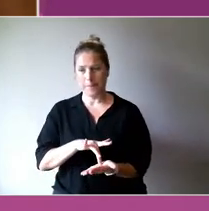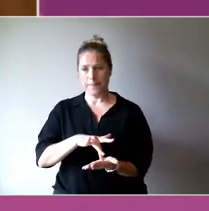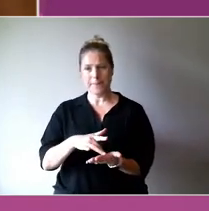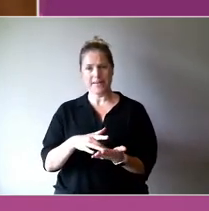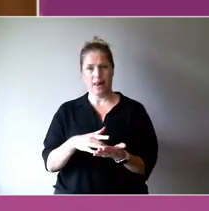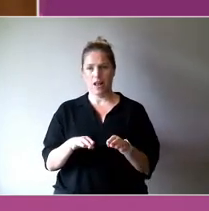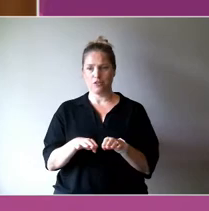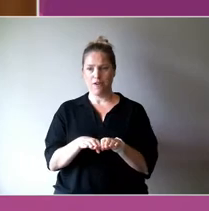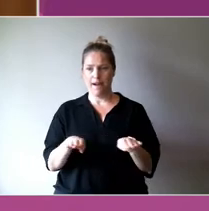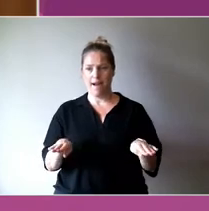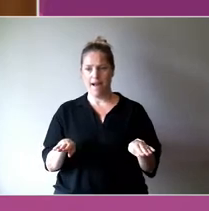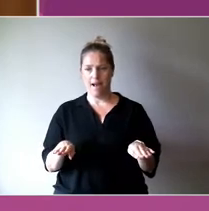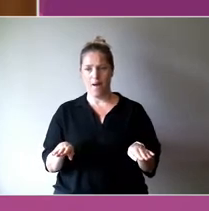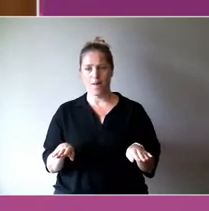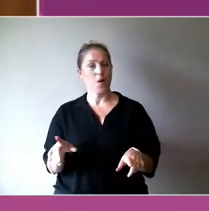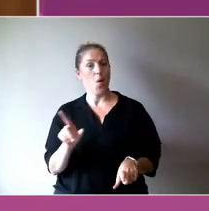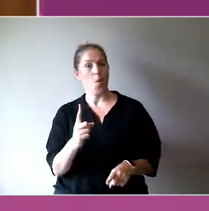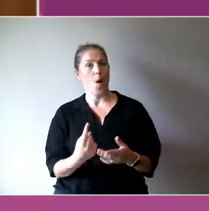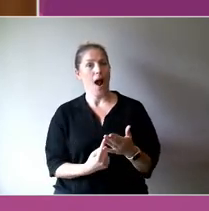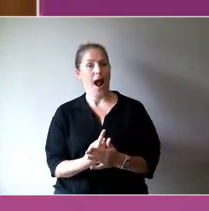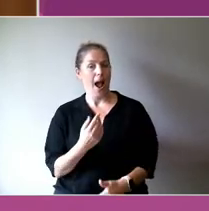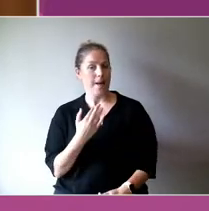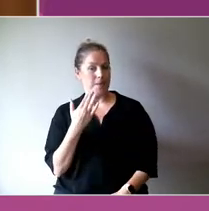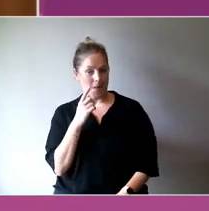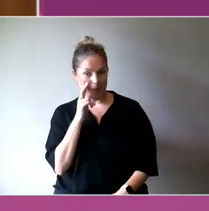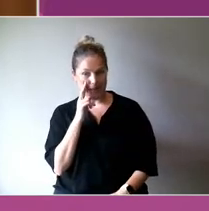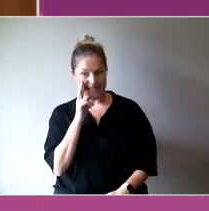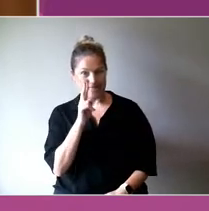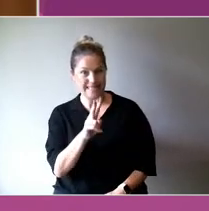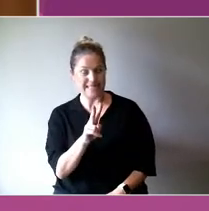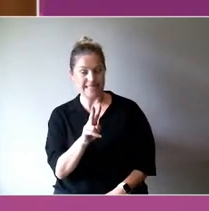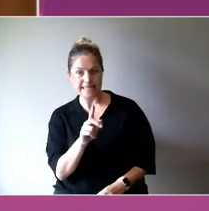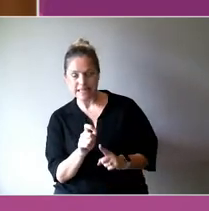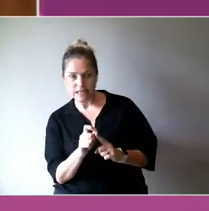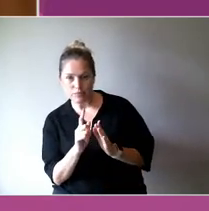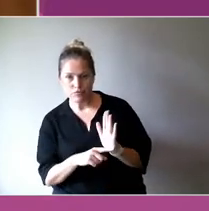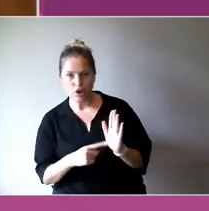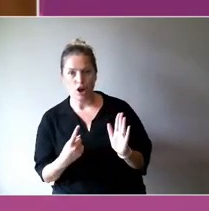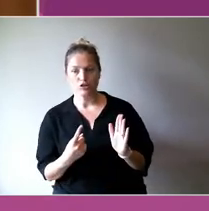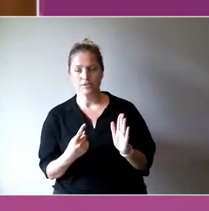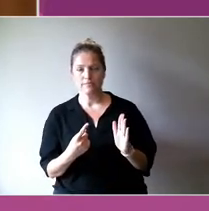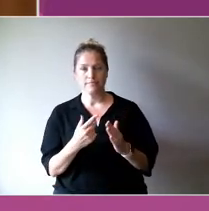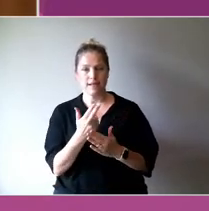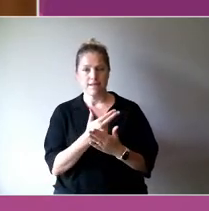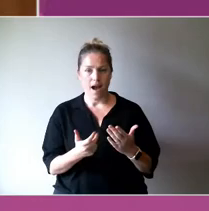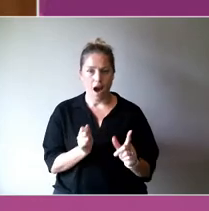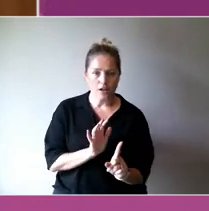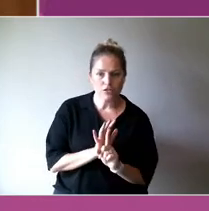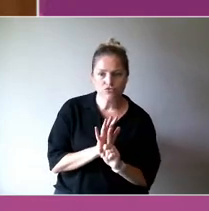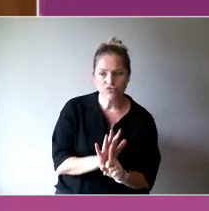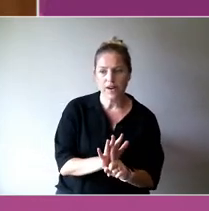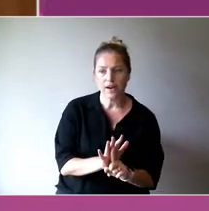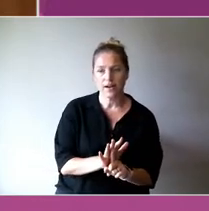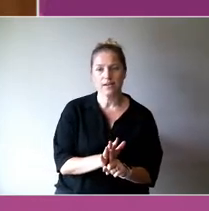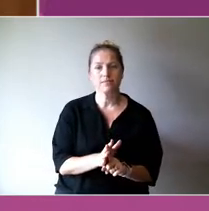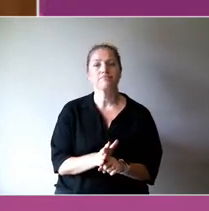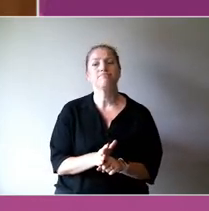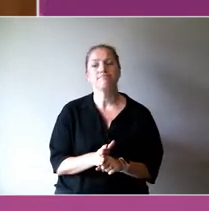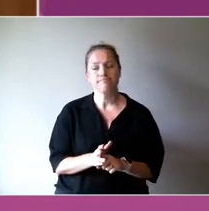when you can see and continue projects, arts driven projects and community driven projects.